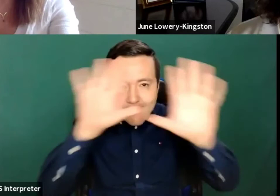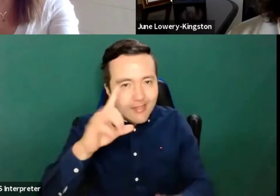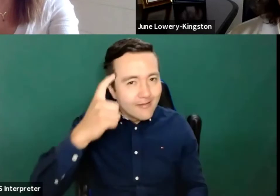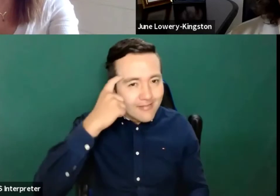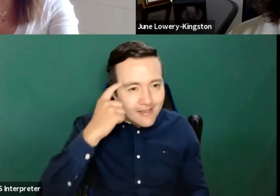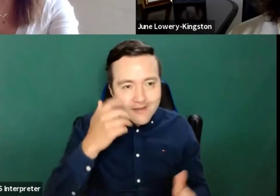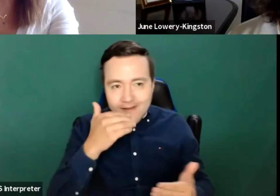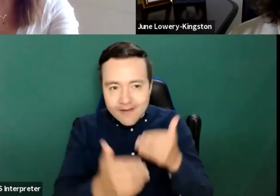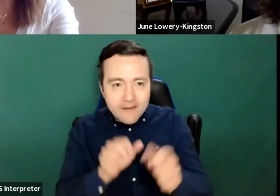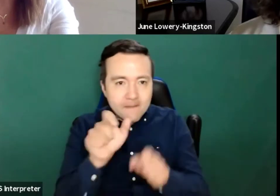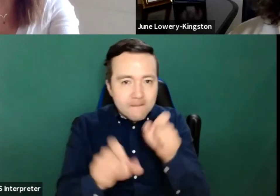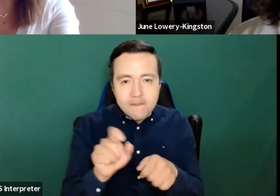users from the start.